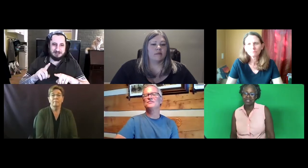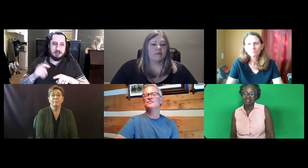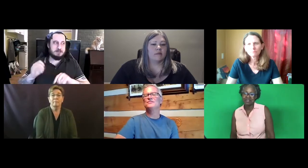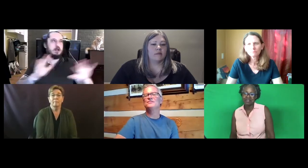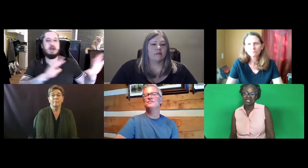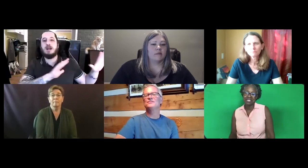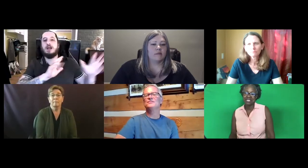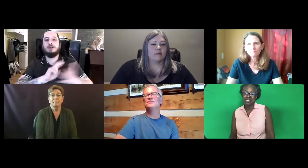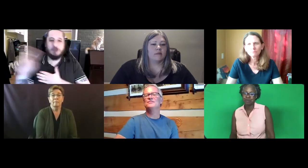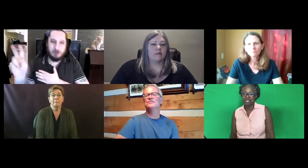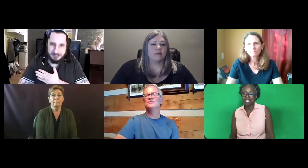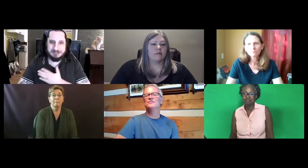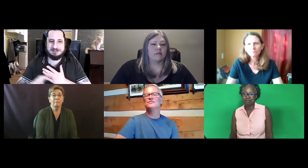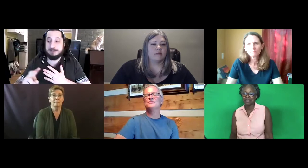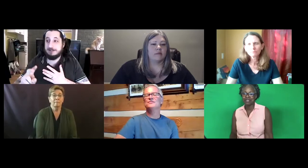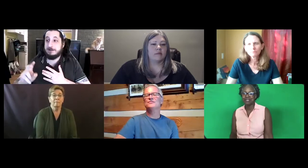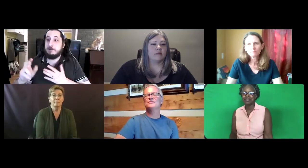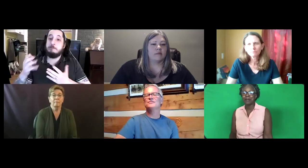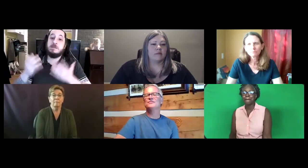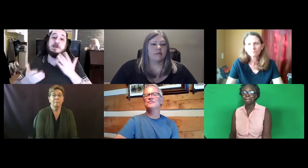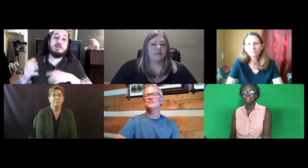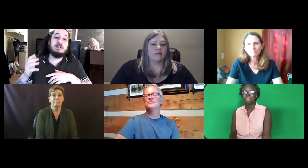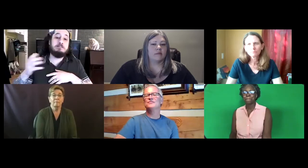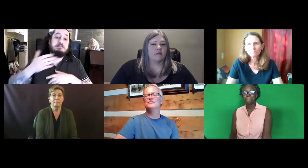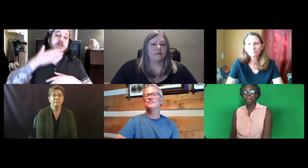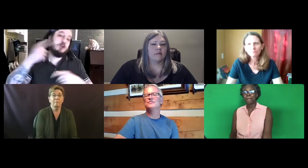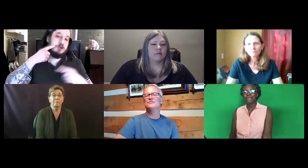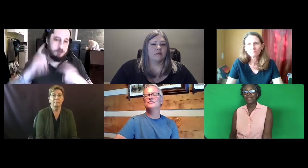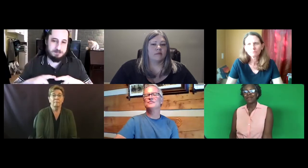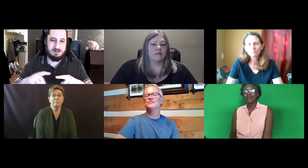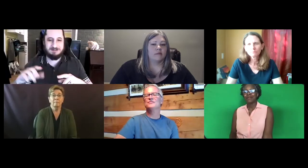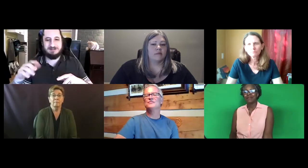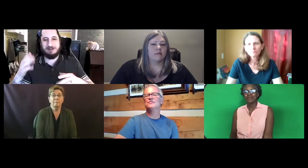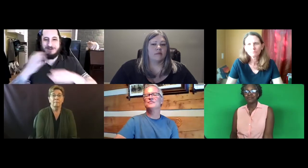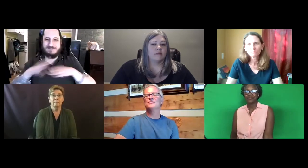66 percent agreement.